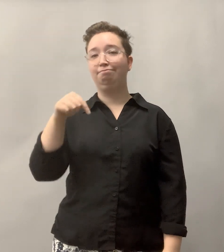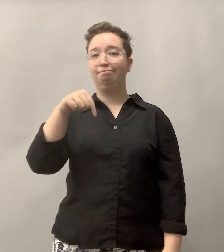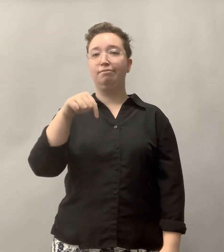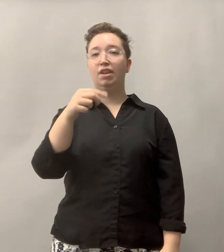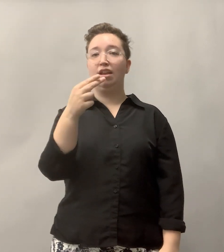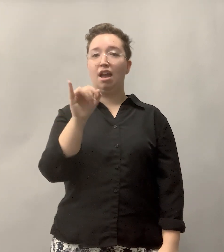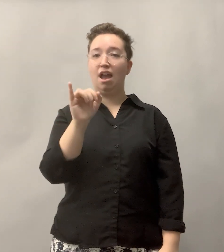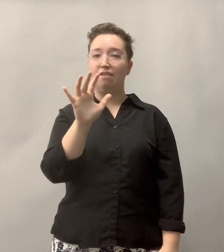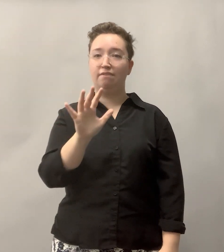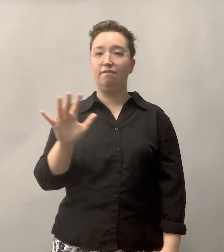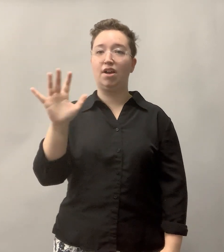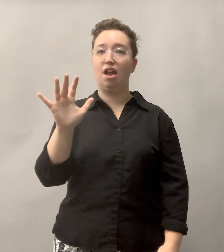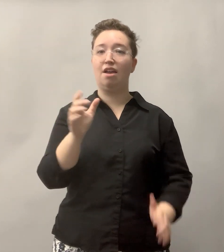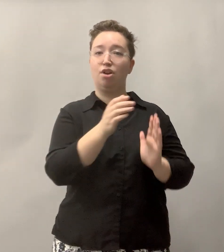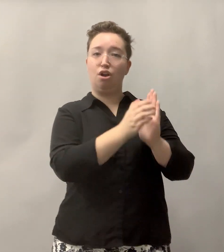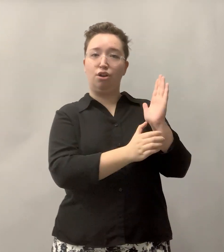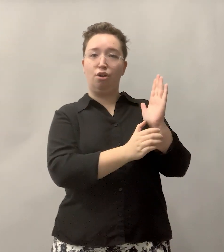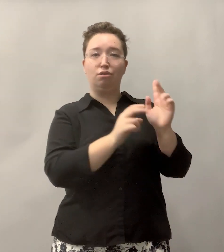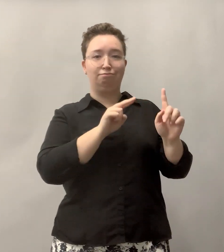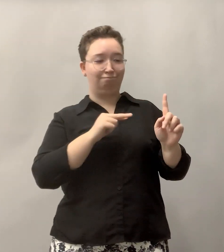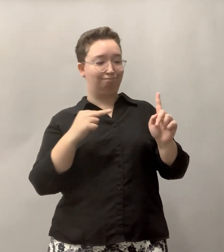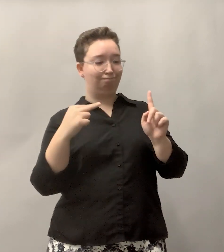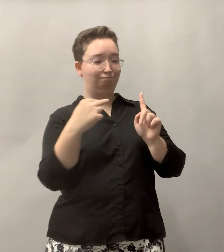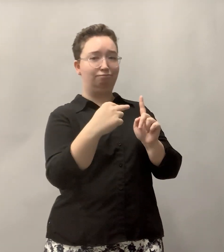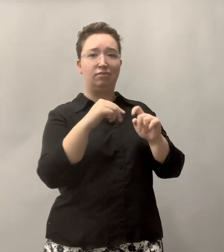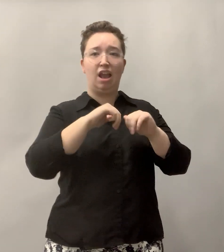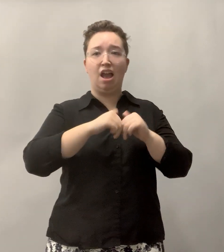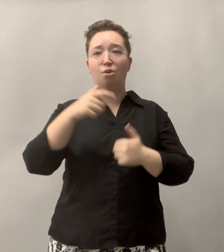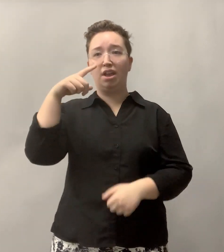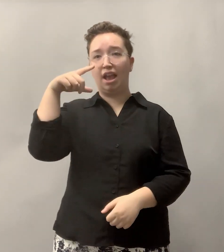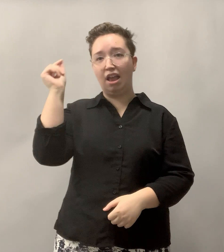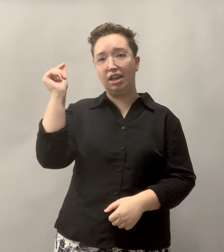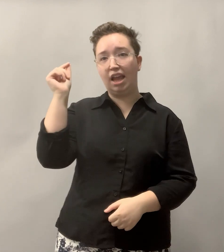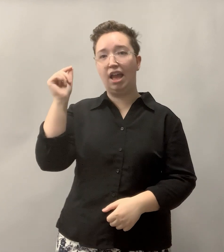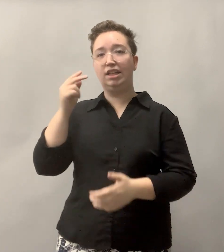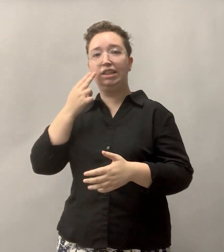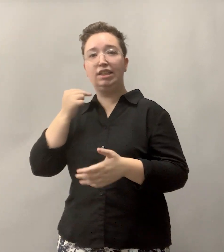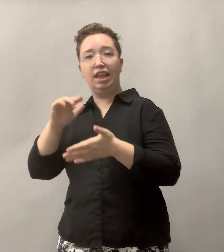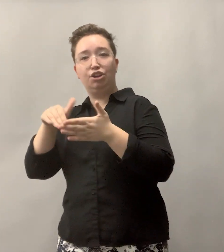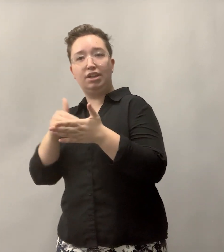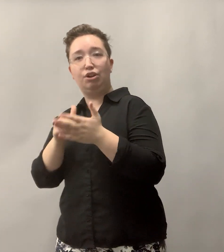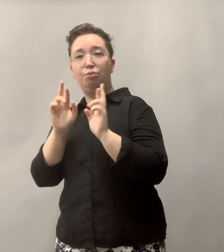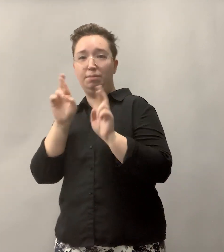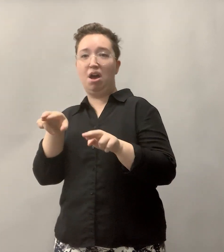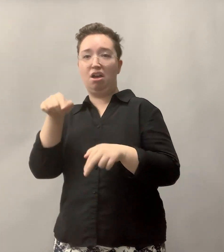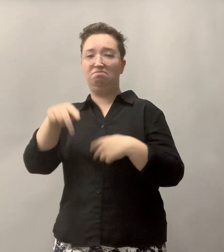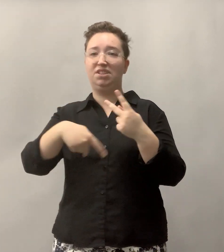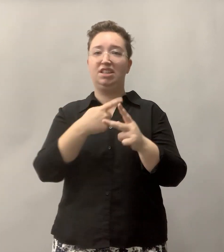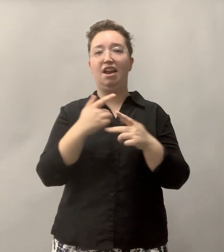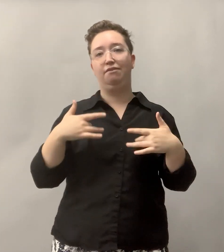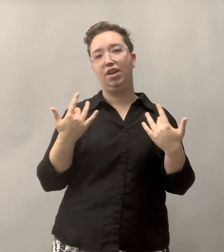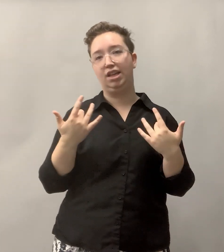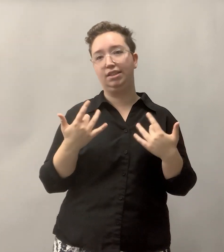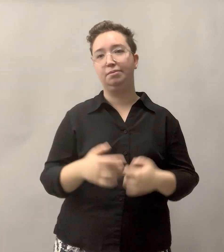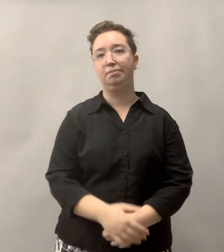This Hi5 article is a behind-the-scenes look at how we at Gallaudet and Clerc Center respond to such events.